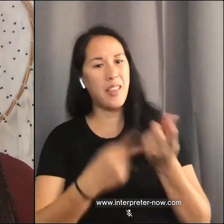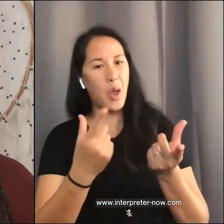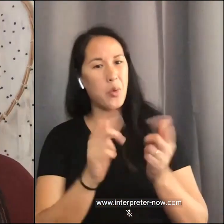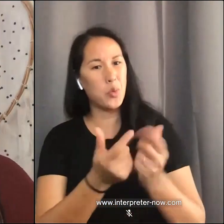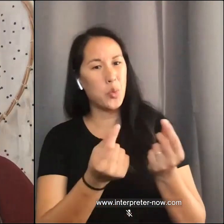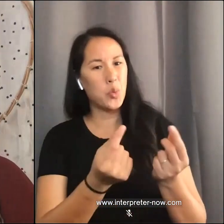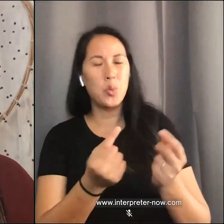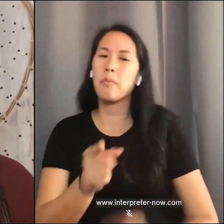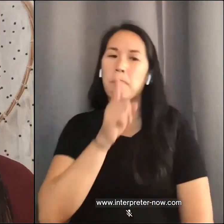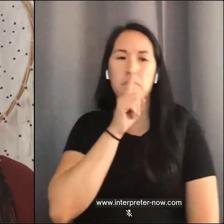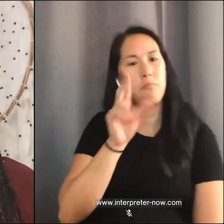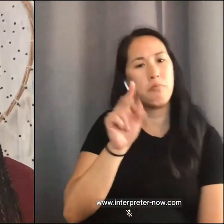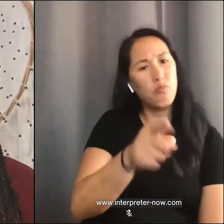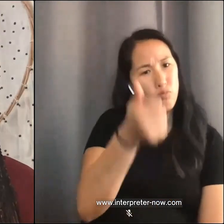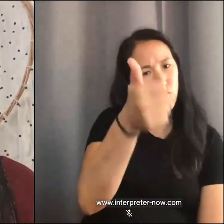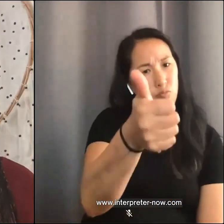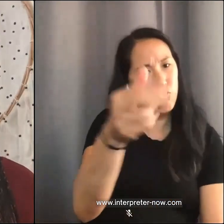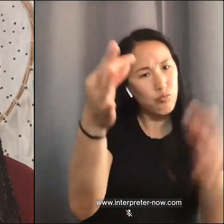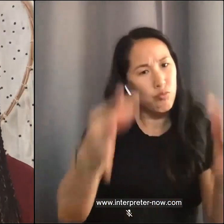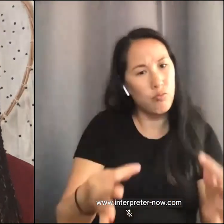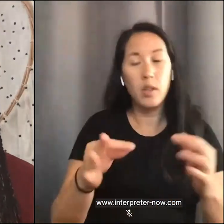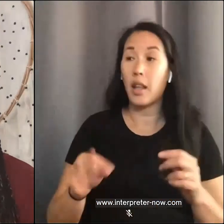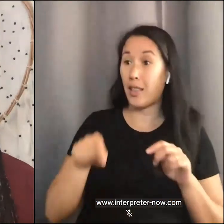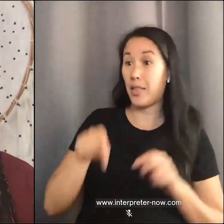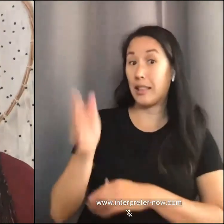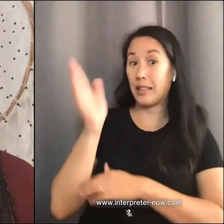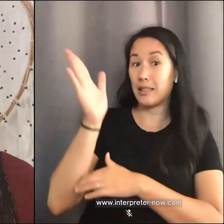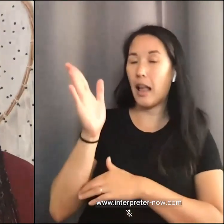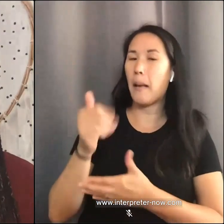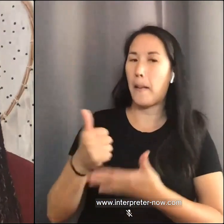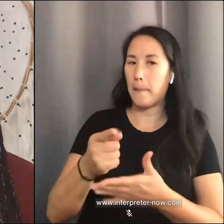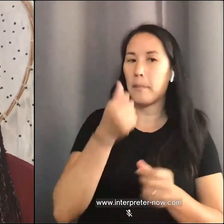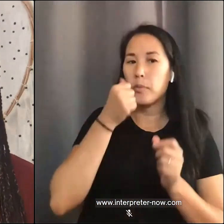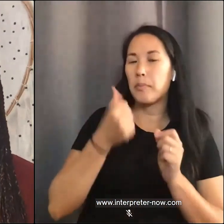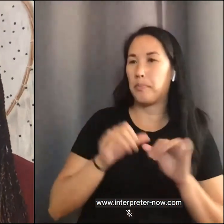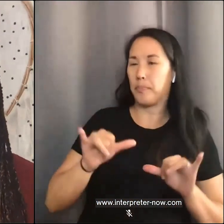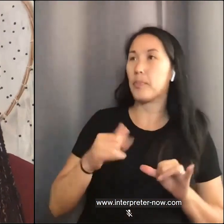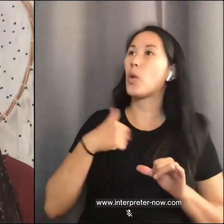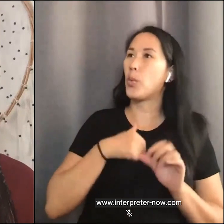I hope that this talk serves as a reminder that we can find a way forward, through wholeness,